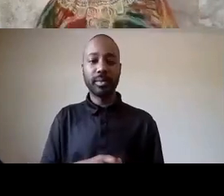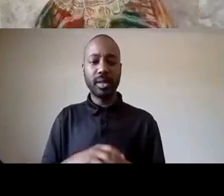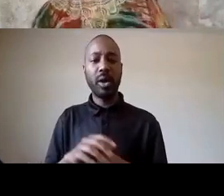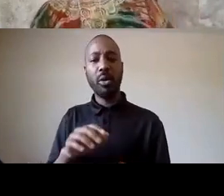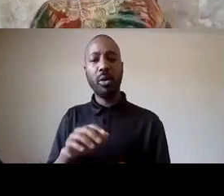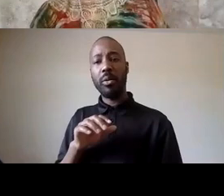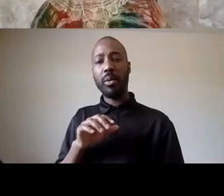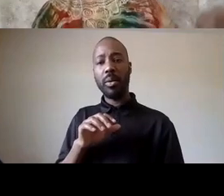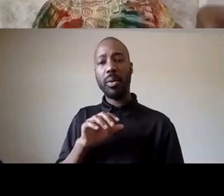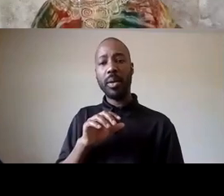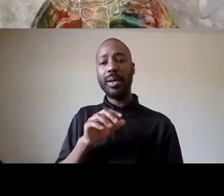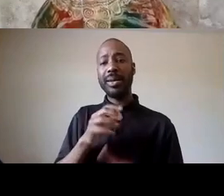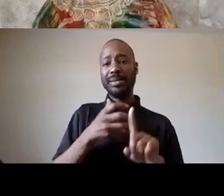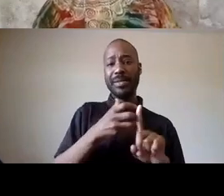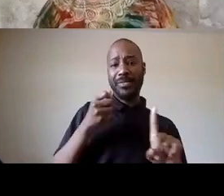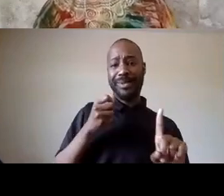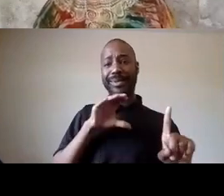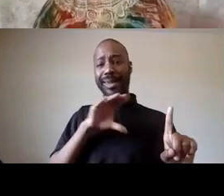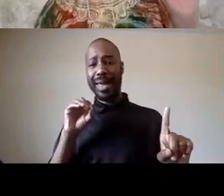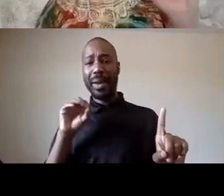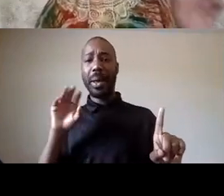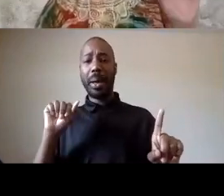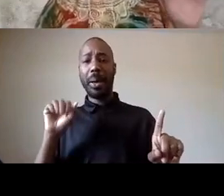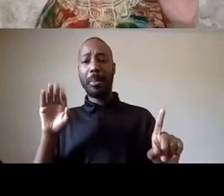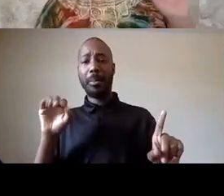want to pull up last night's conversation that was the